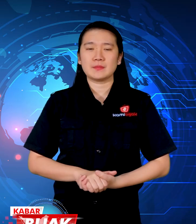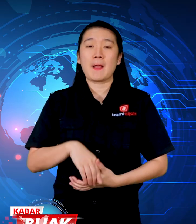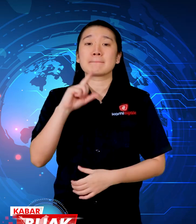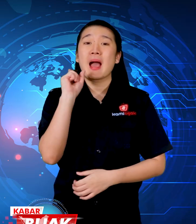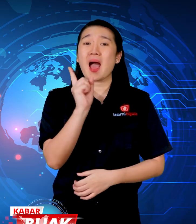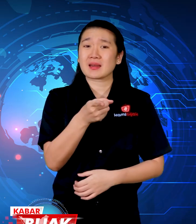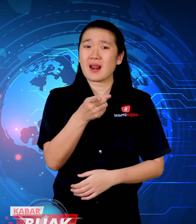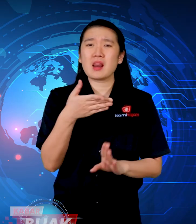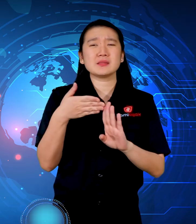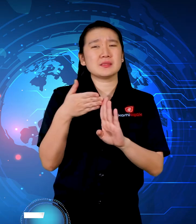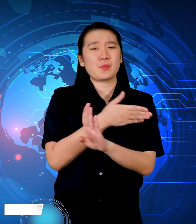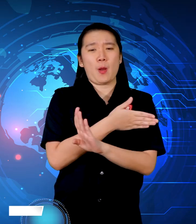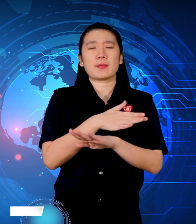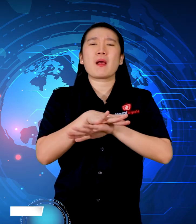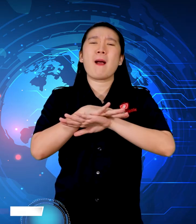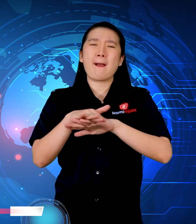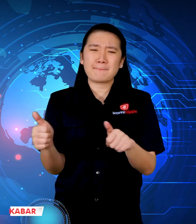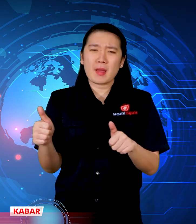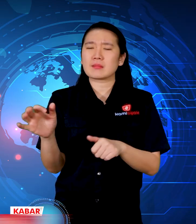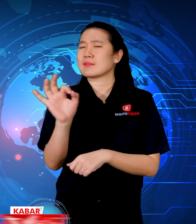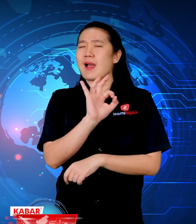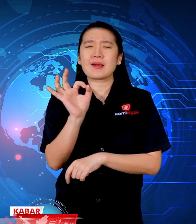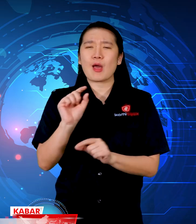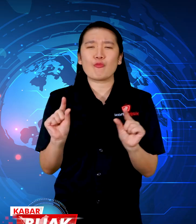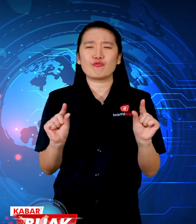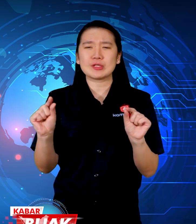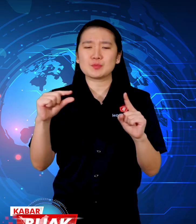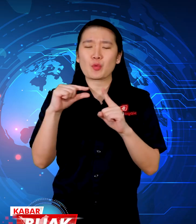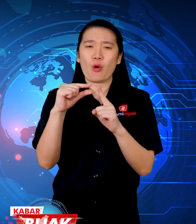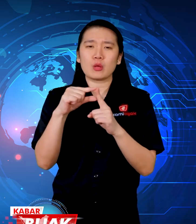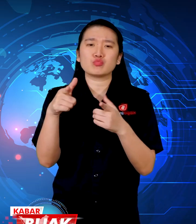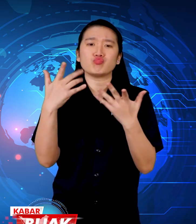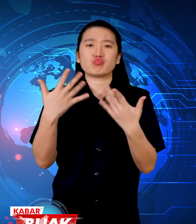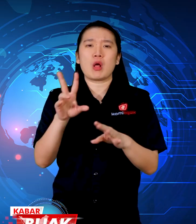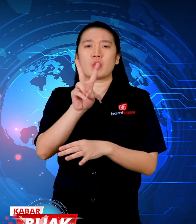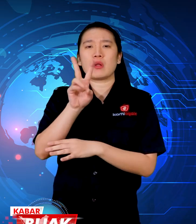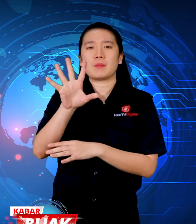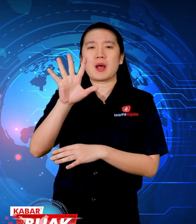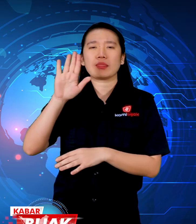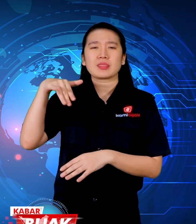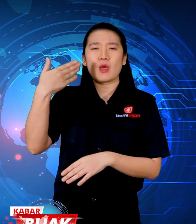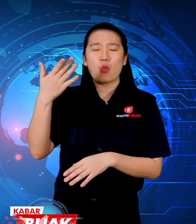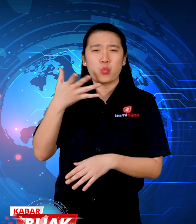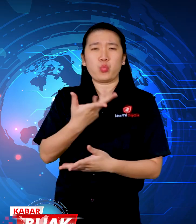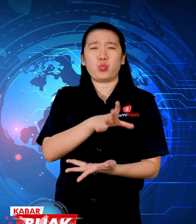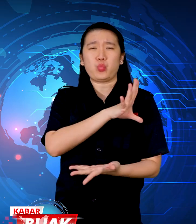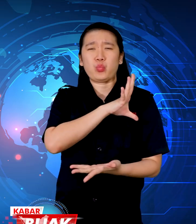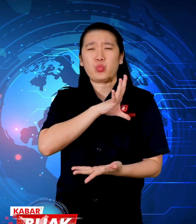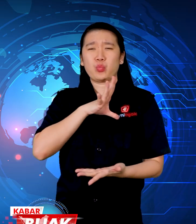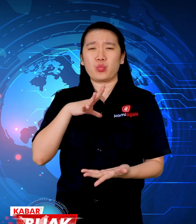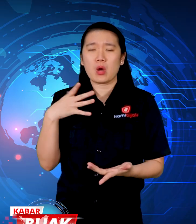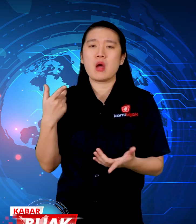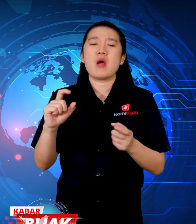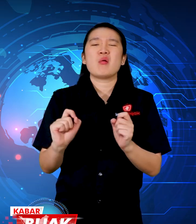Whereas previously conditions were safe and free of polio virus for the past 25 years.